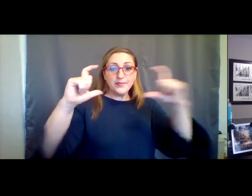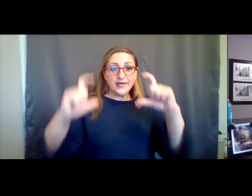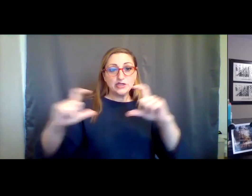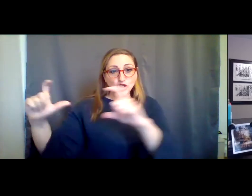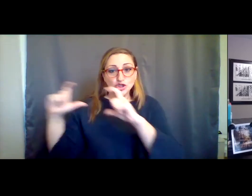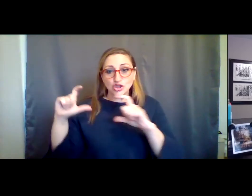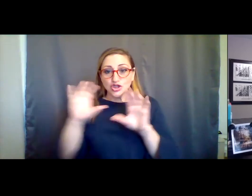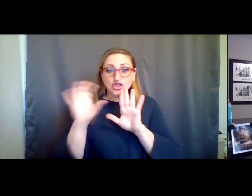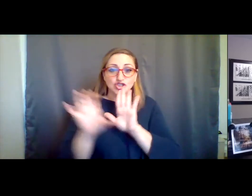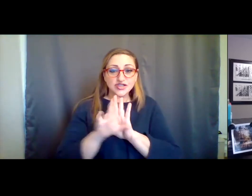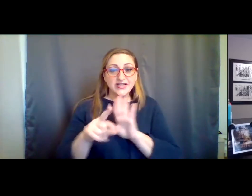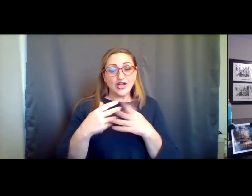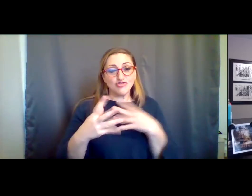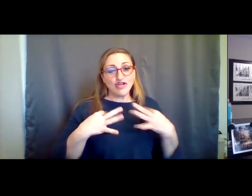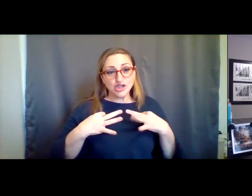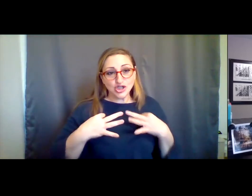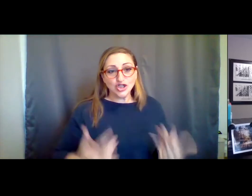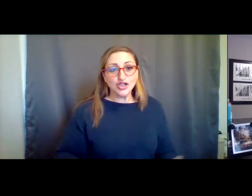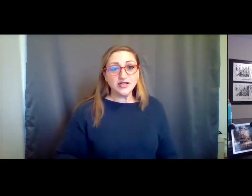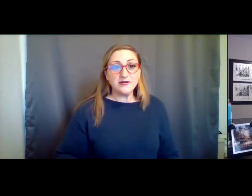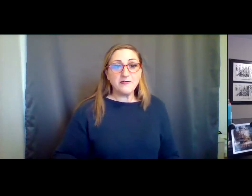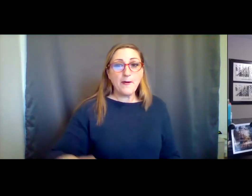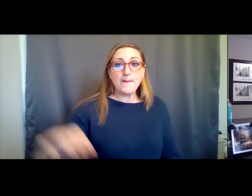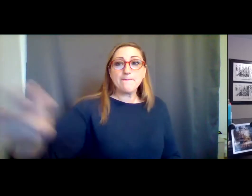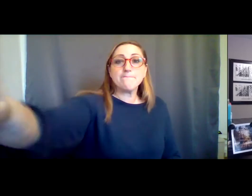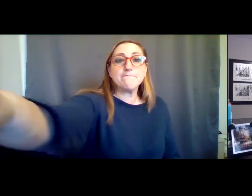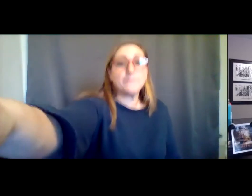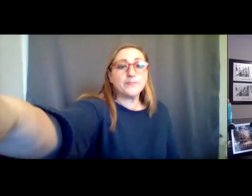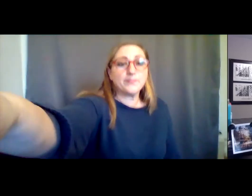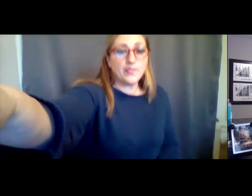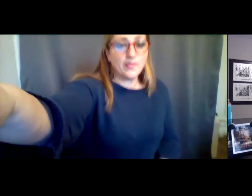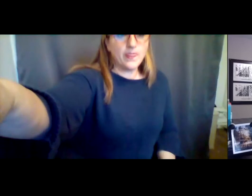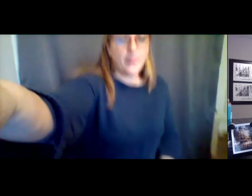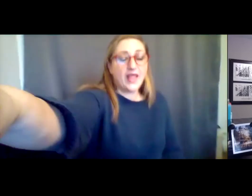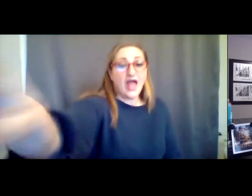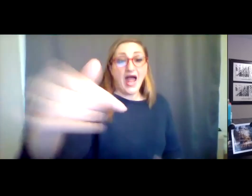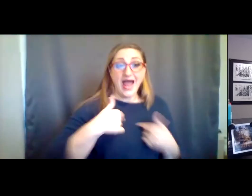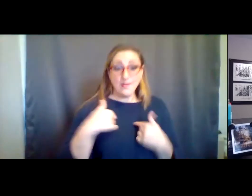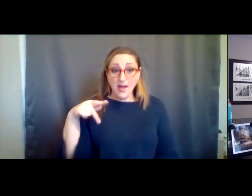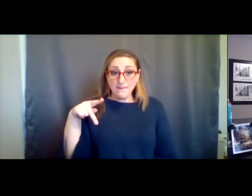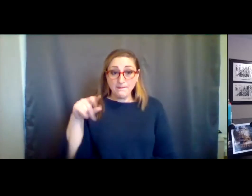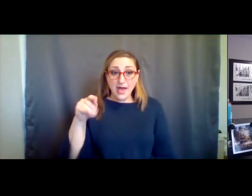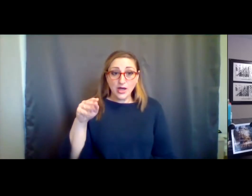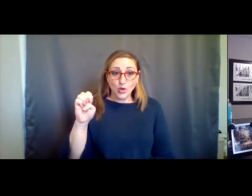on the wall and a gray shirt. I am currently on Penacook Land which is